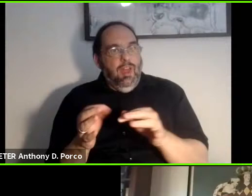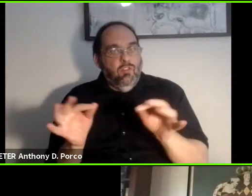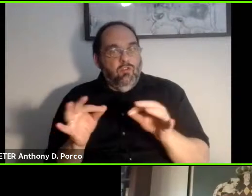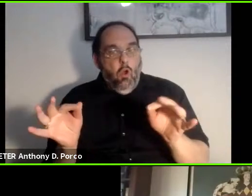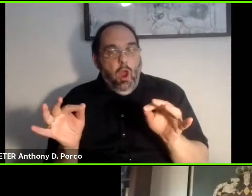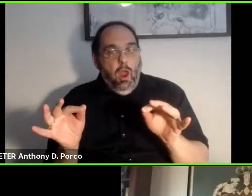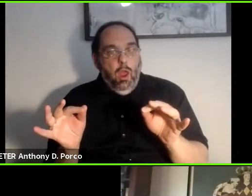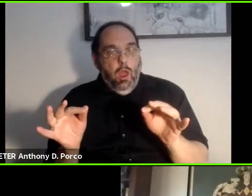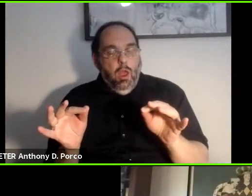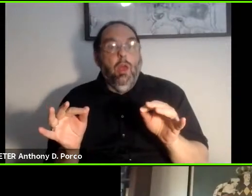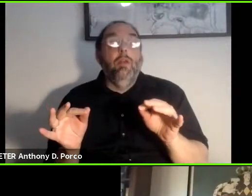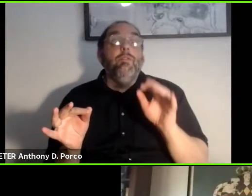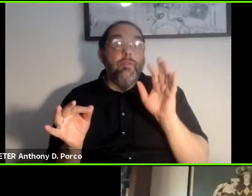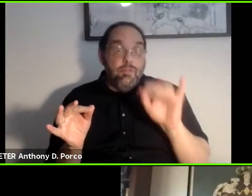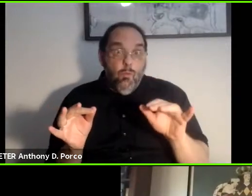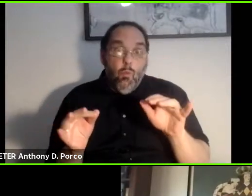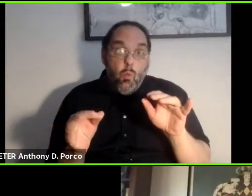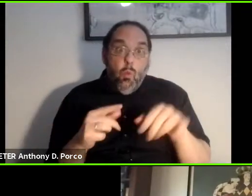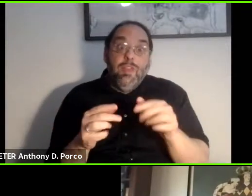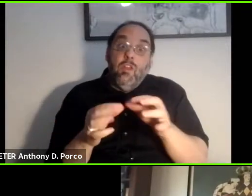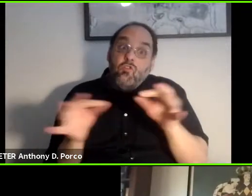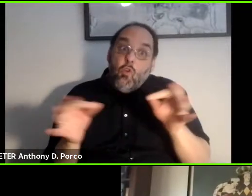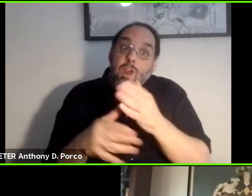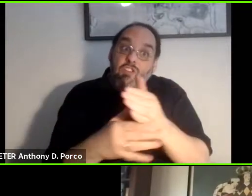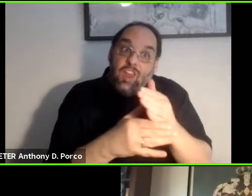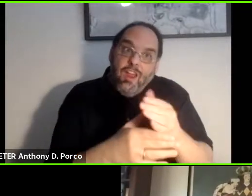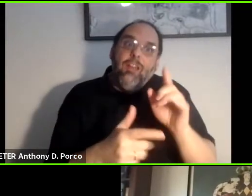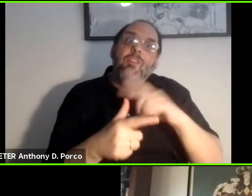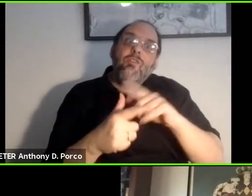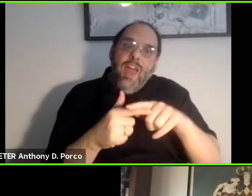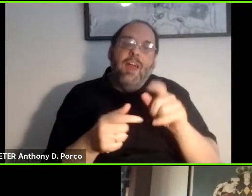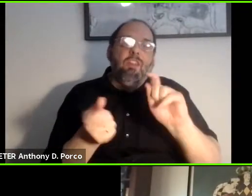going to see change. If we want to see change we should work at gathering those